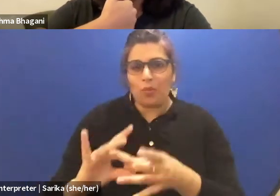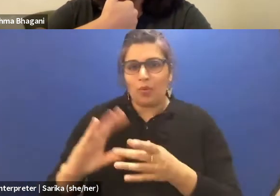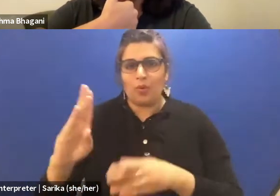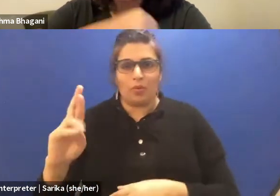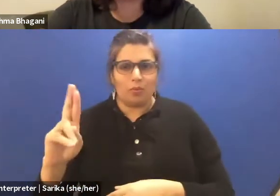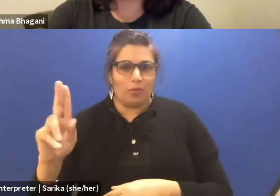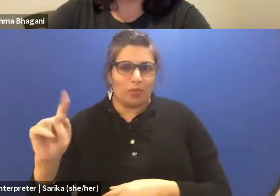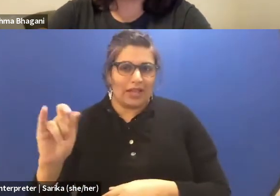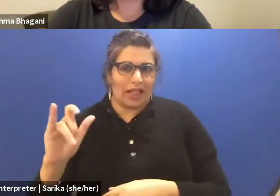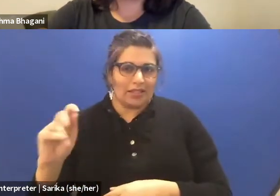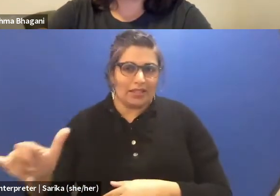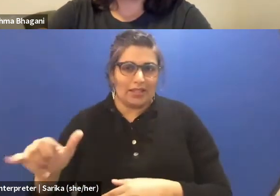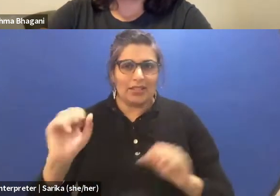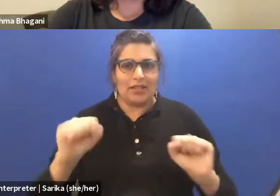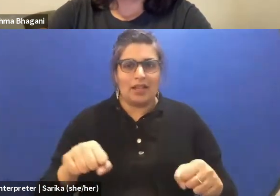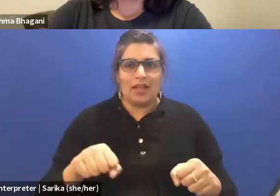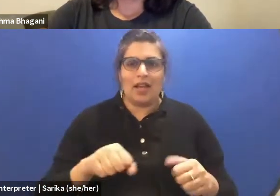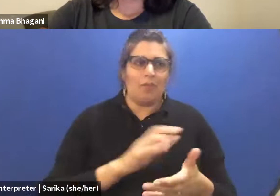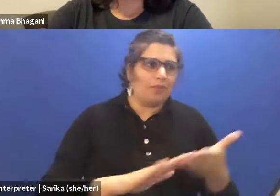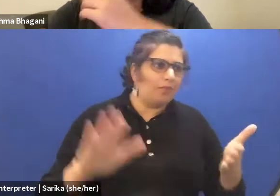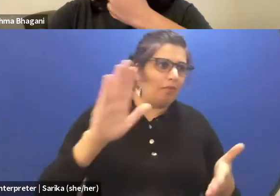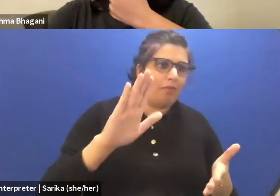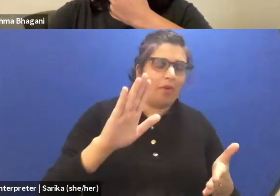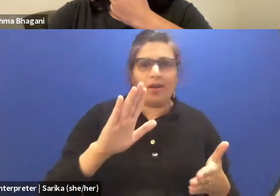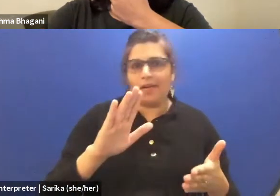it can be , it can be .